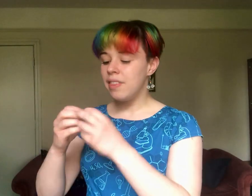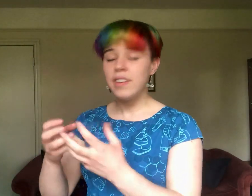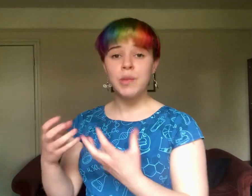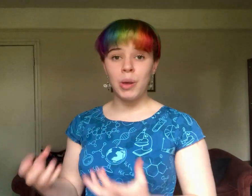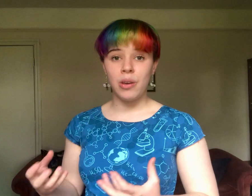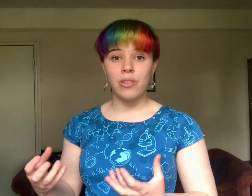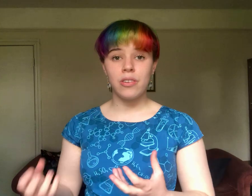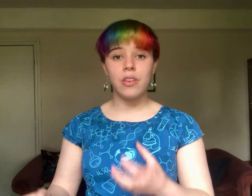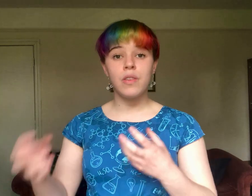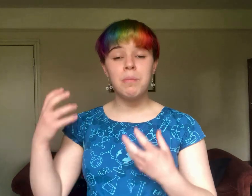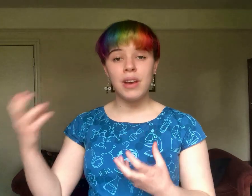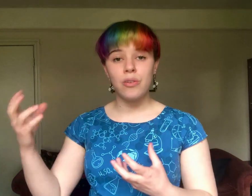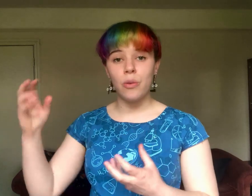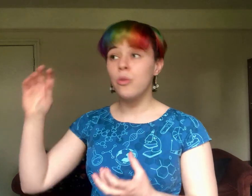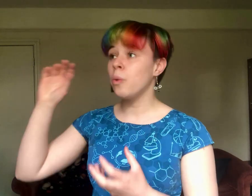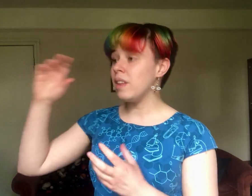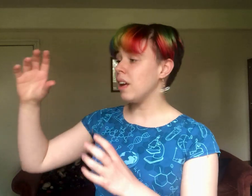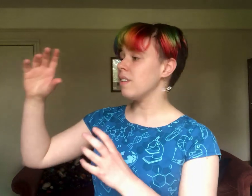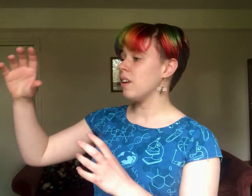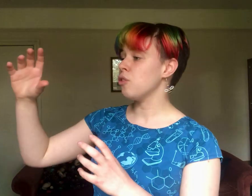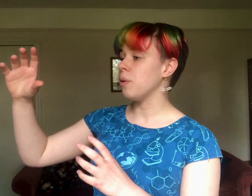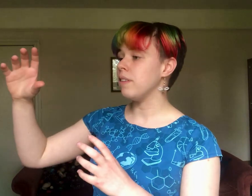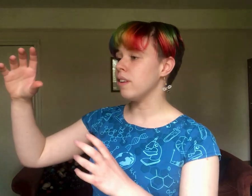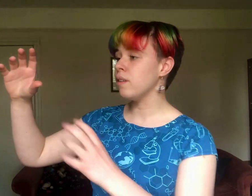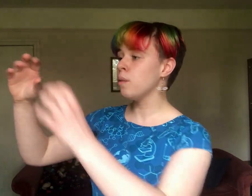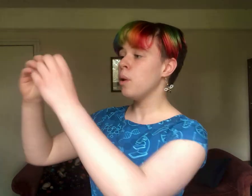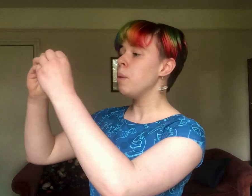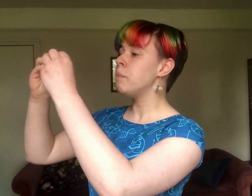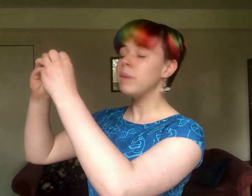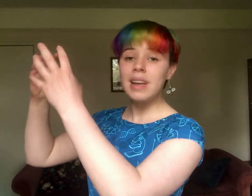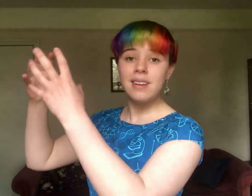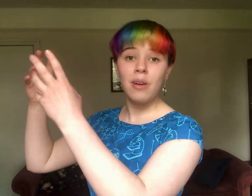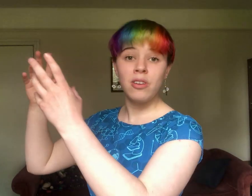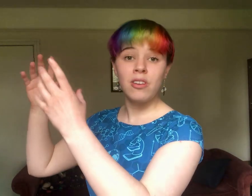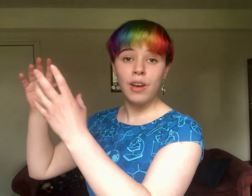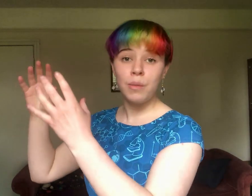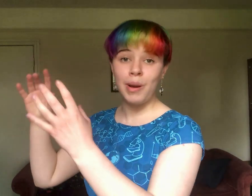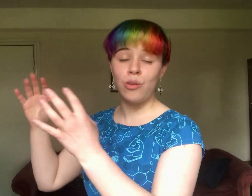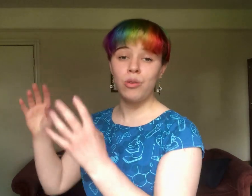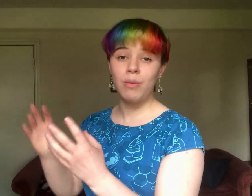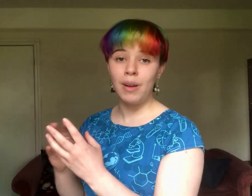This is because the pixels, when they get saturated, bleed out into other pixels around